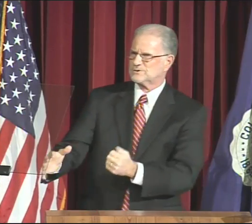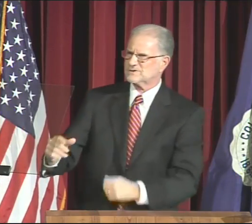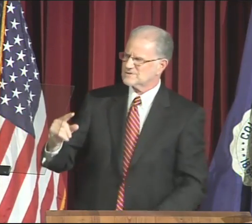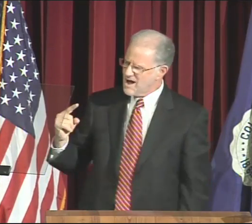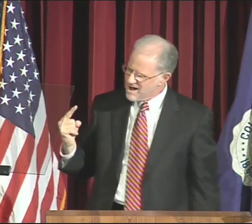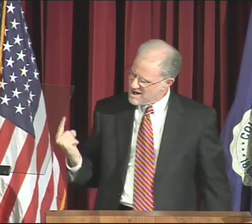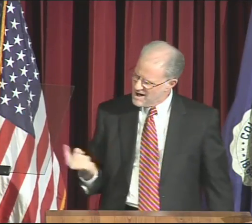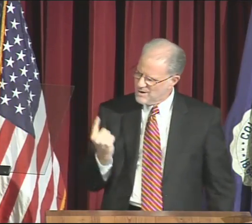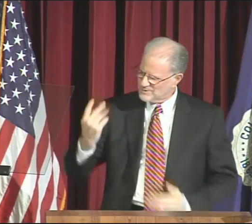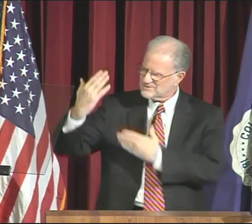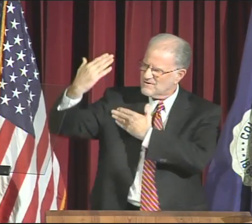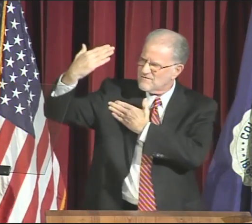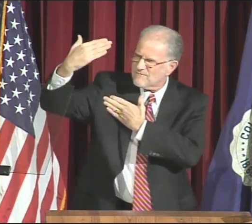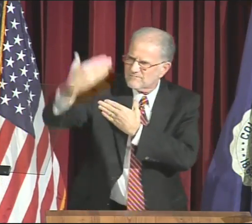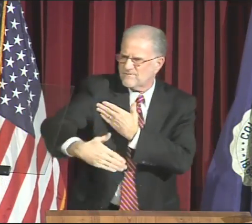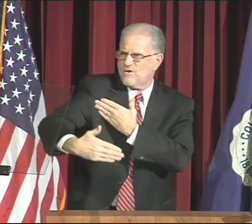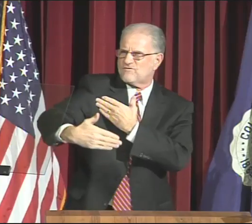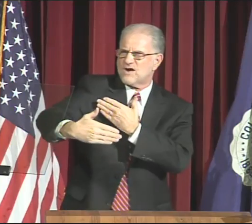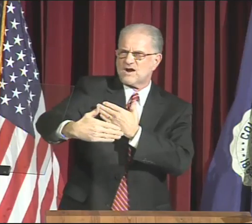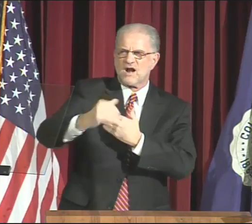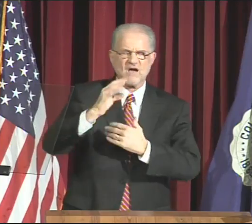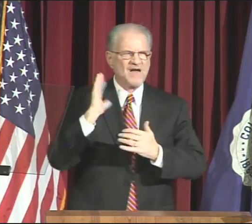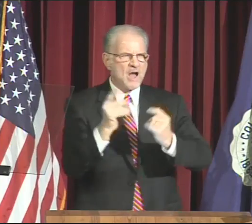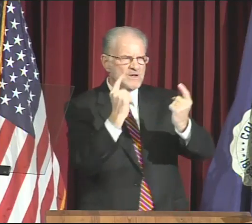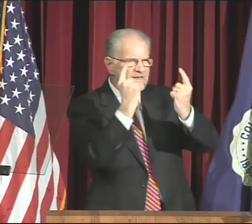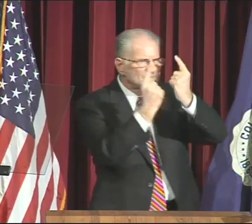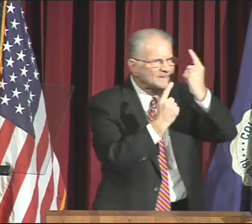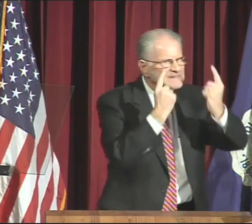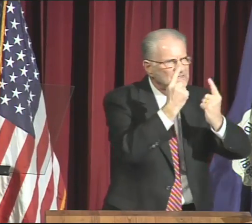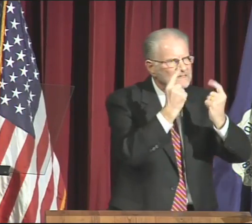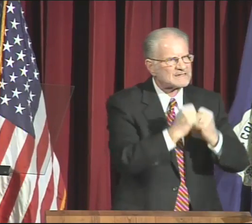This starts with students --